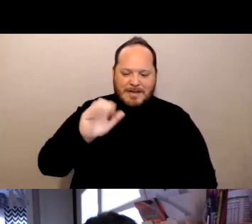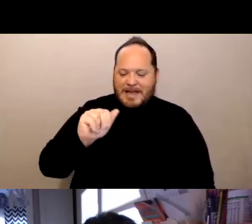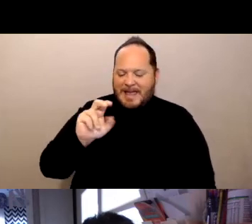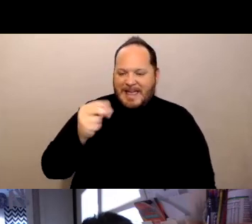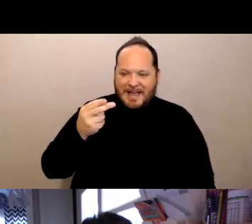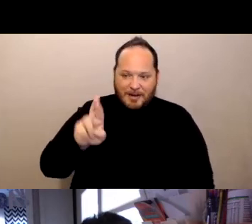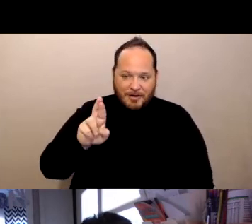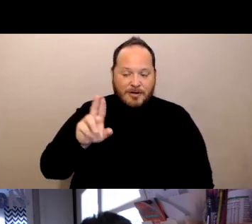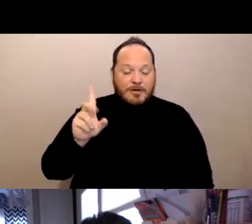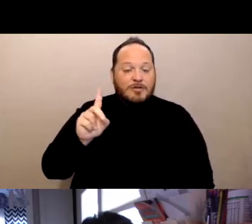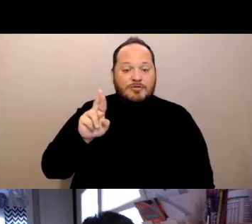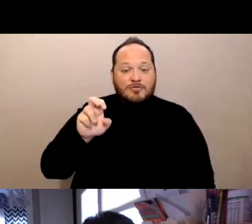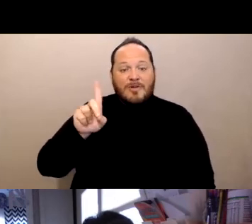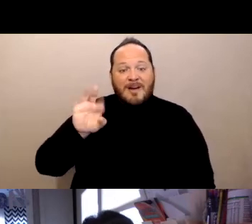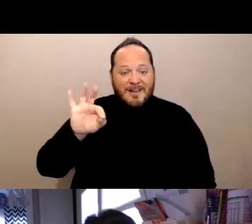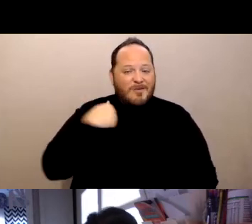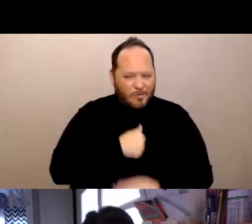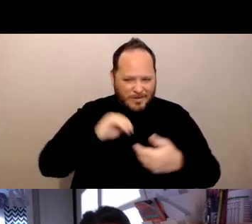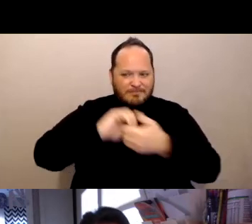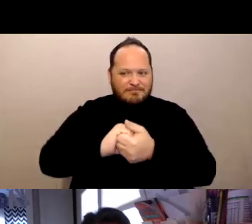with for ages, and we really appreciate all your work.